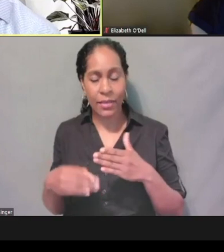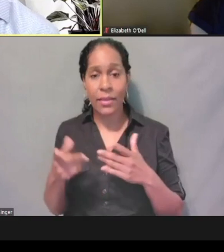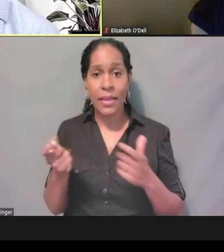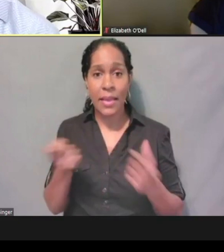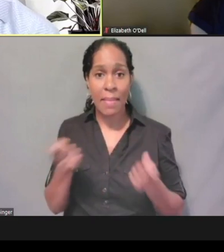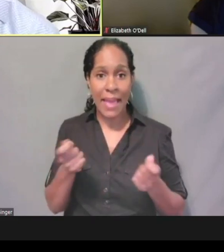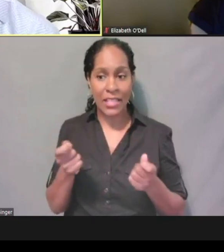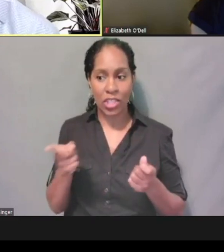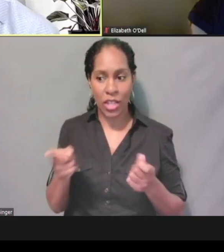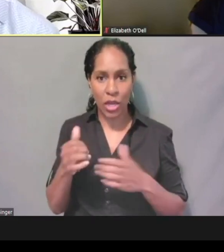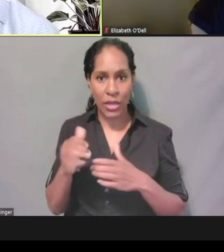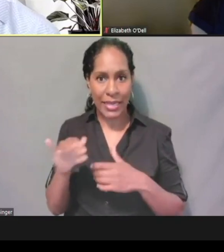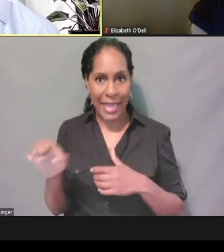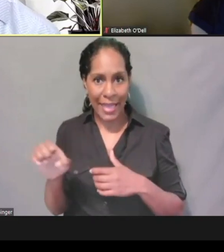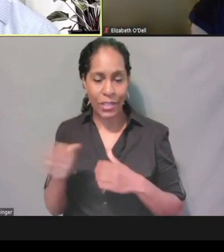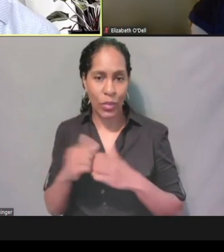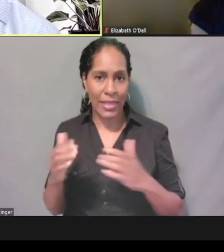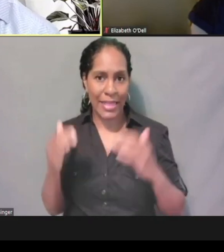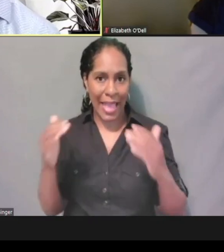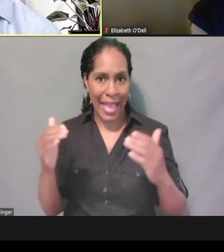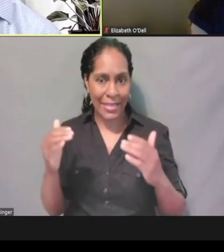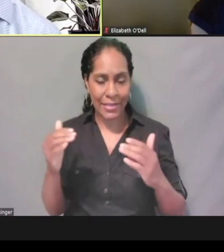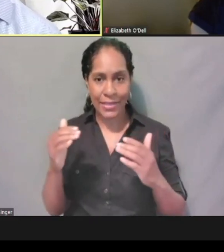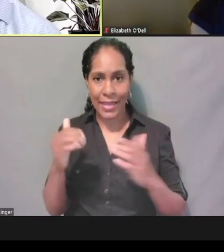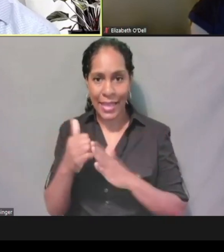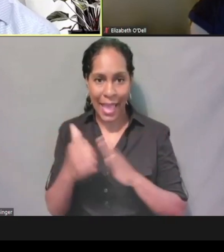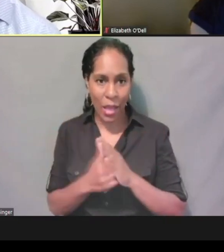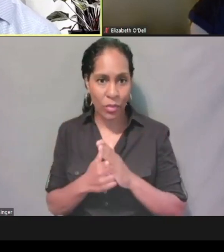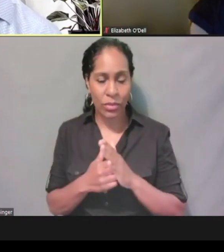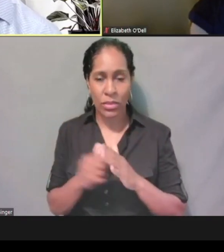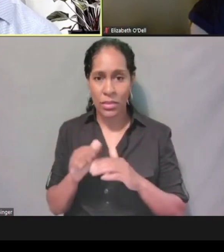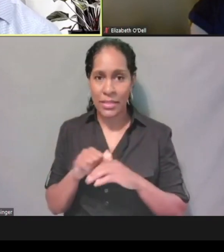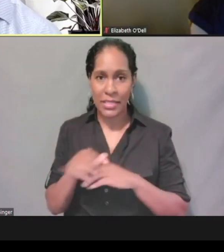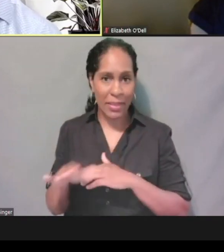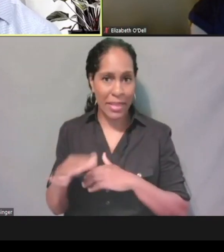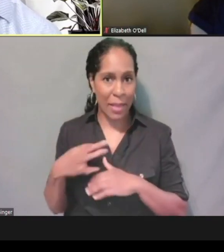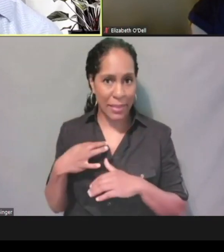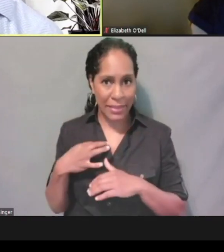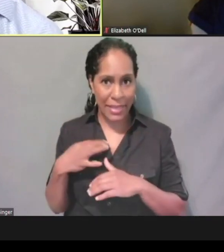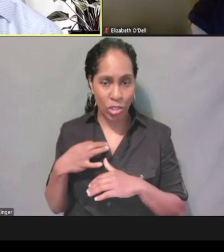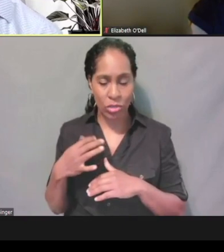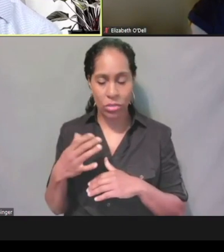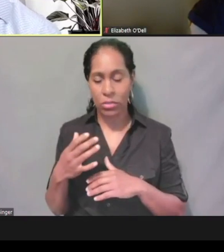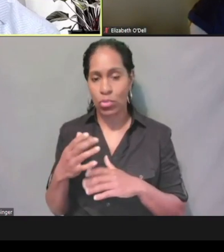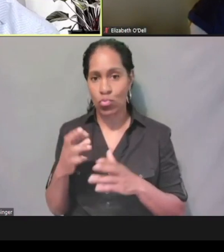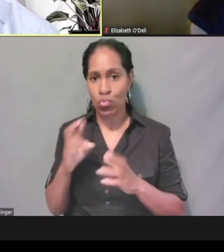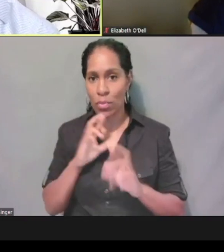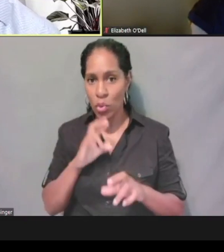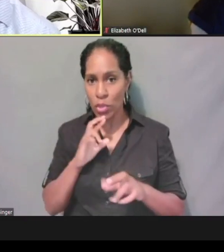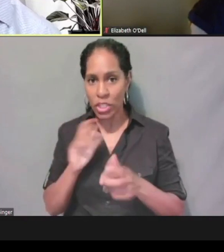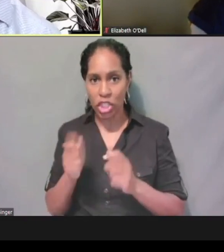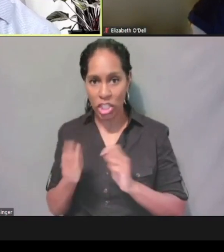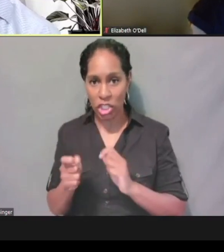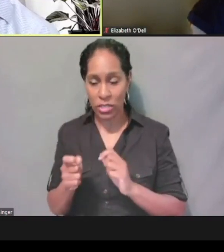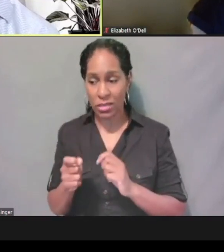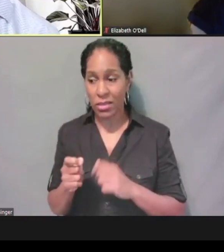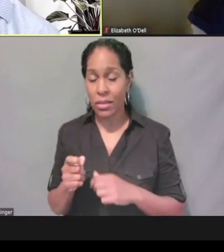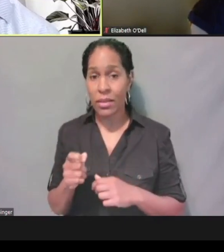they can do more than submit an application, they can do those reported changes. If everything's tied to your NCID, Kevin,